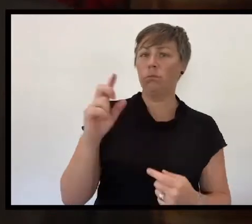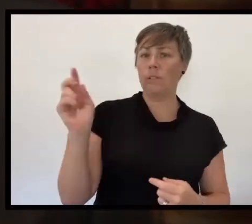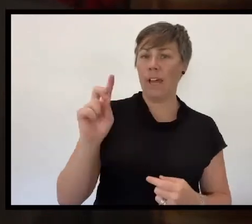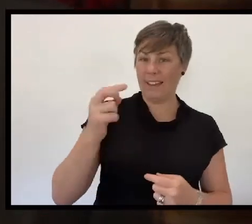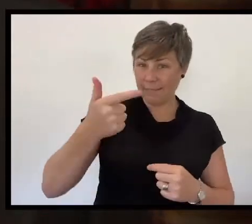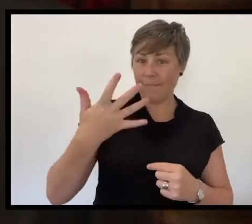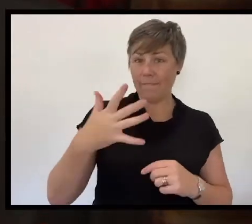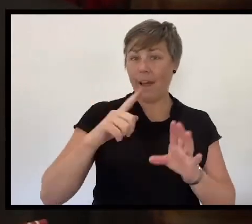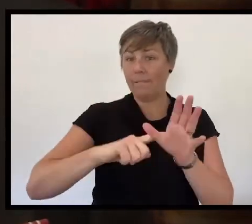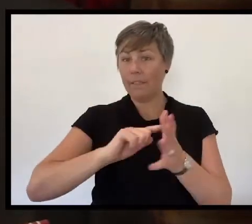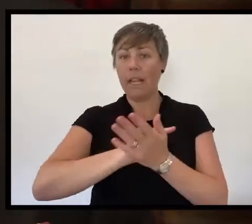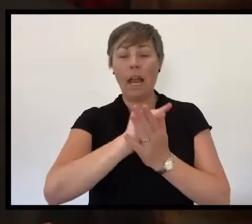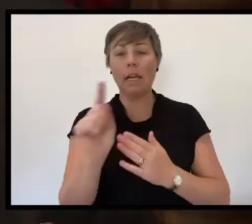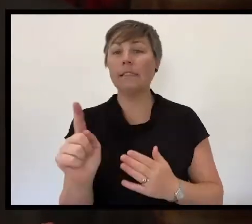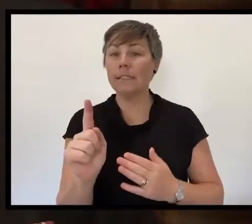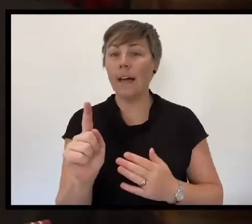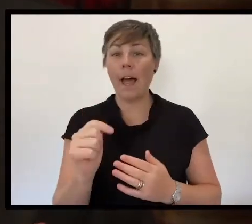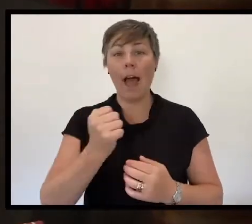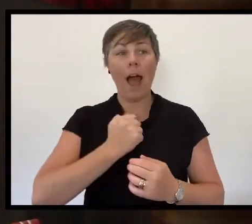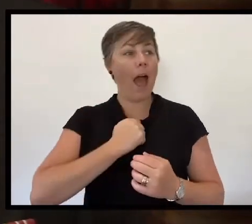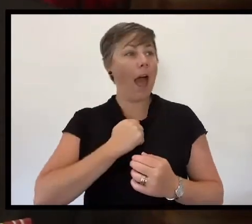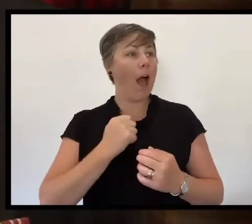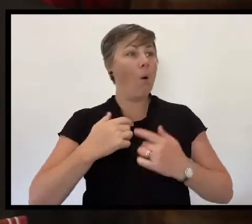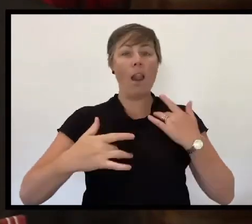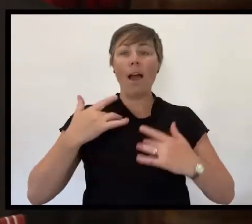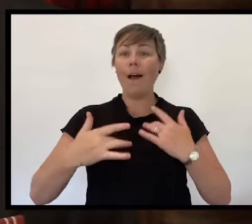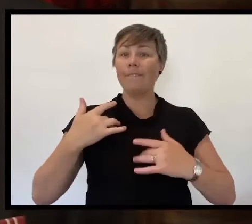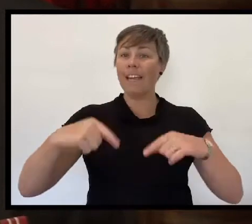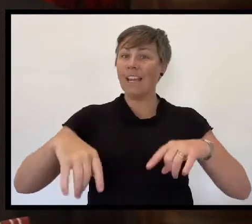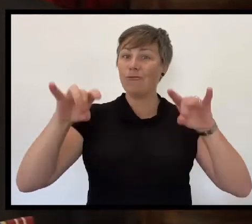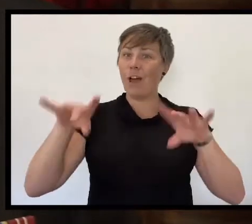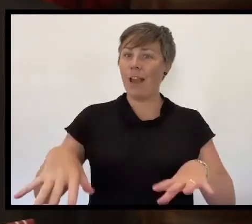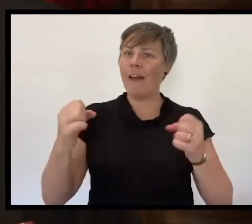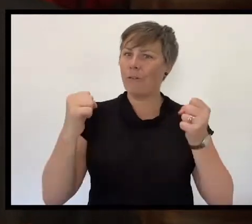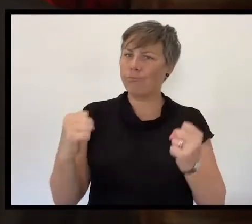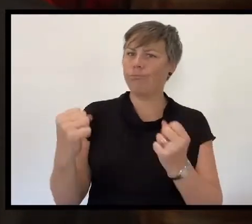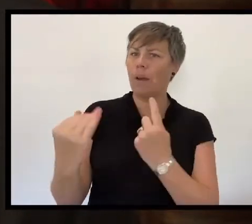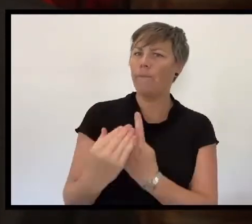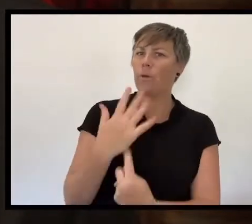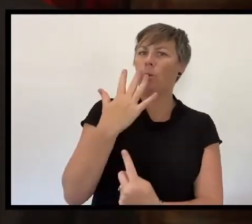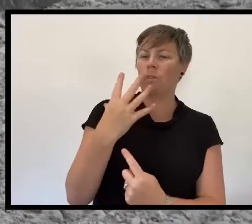we live in a community shaped by those six years of global conflict.